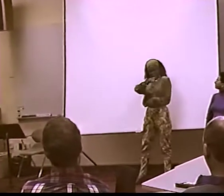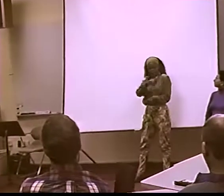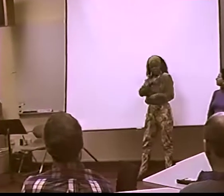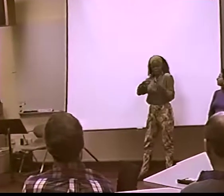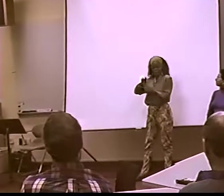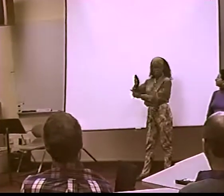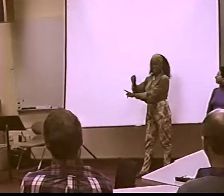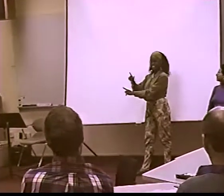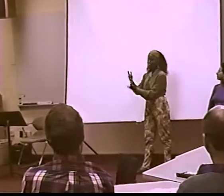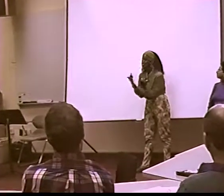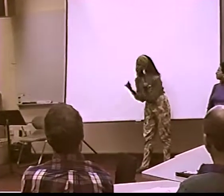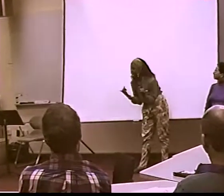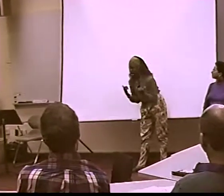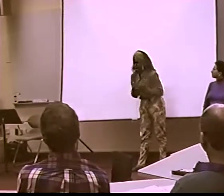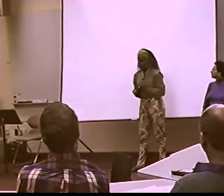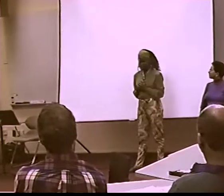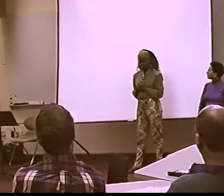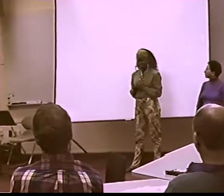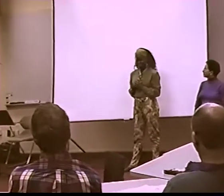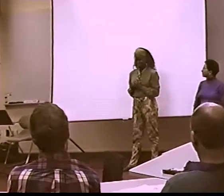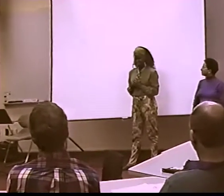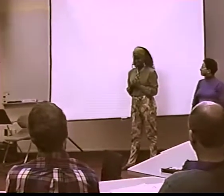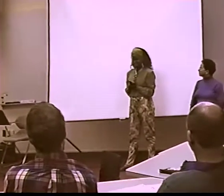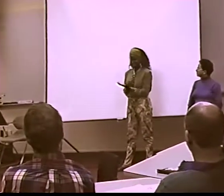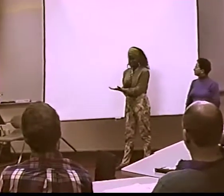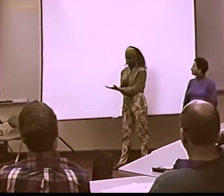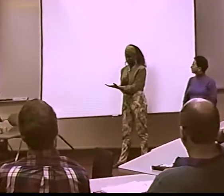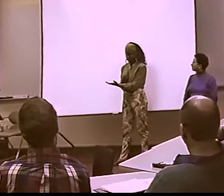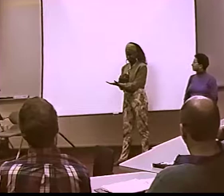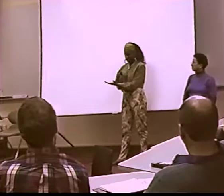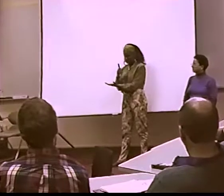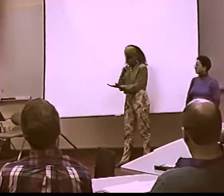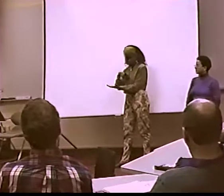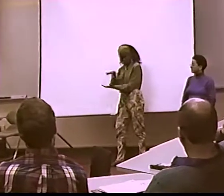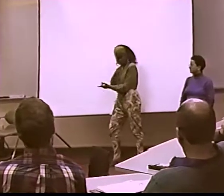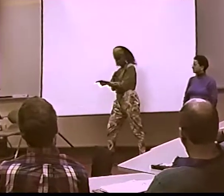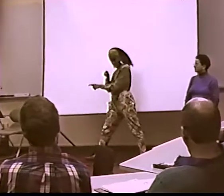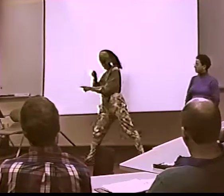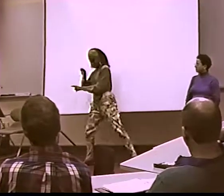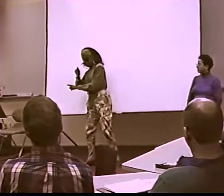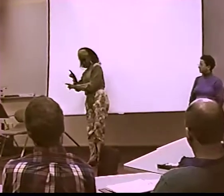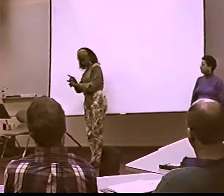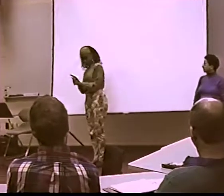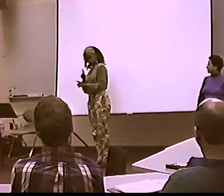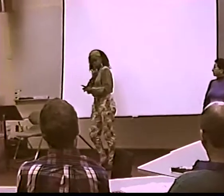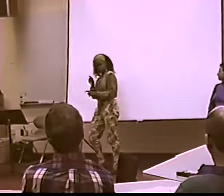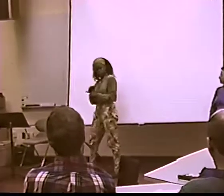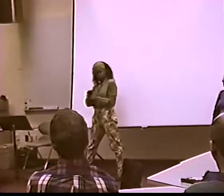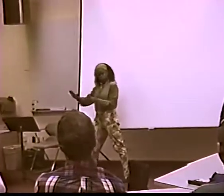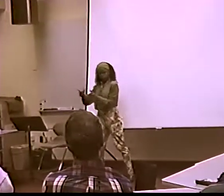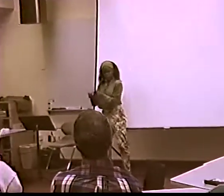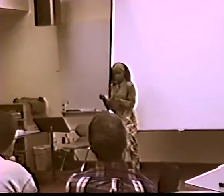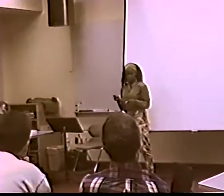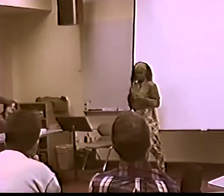THAT ALL OF THE PEOPLE HAVE NOW ACCEPTED BSL AS A ... THE OPPOSITE OF THAT, THE ASL. THEY THOUGHT IT WAS A BAD INFLUENCE,